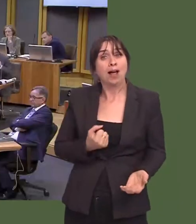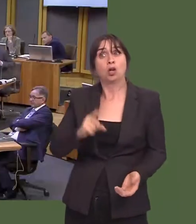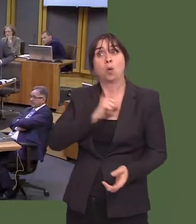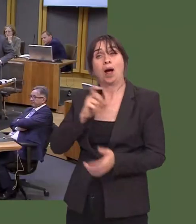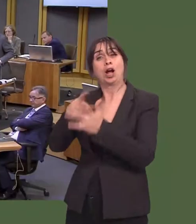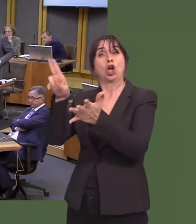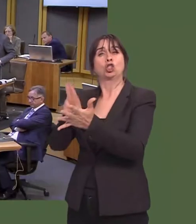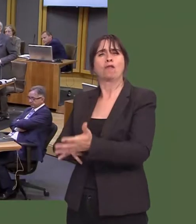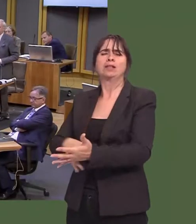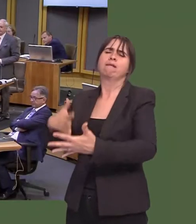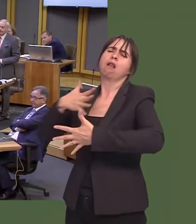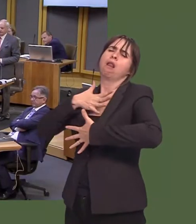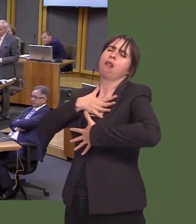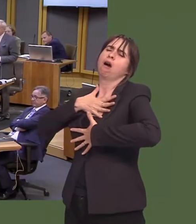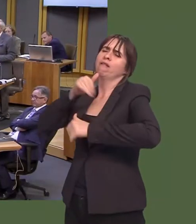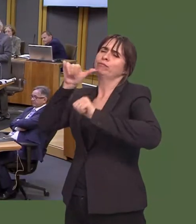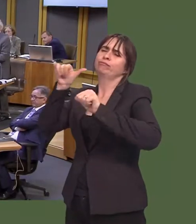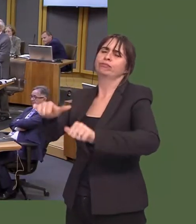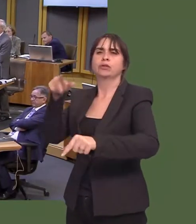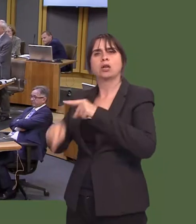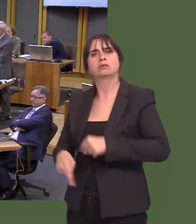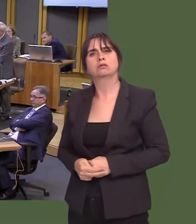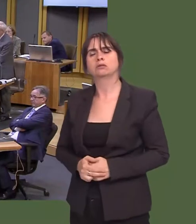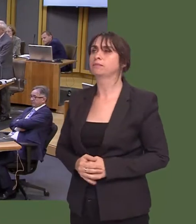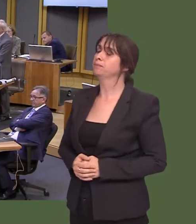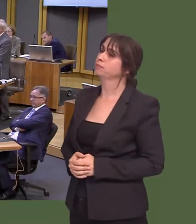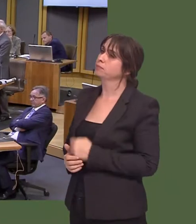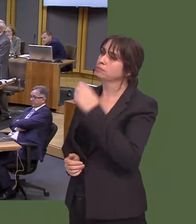Neil Hamilton: I notice that the First Minister neatly sidesteps the question.